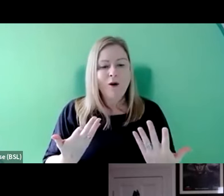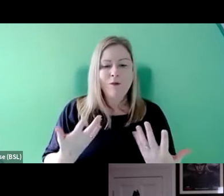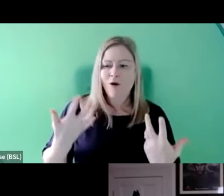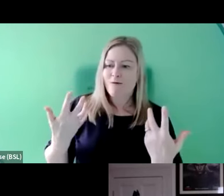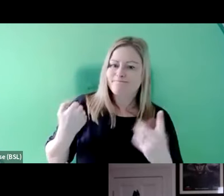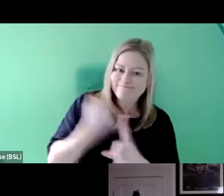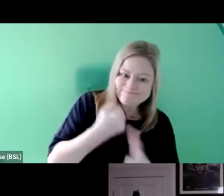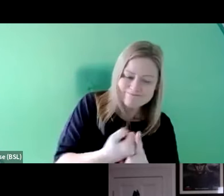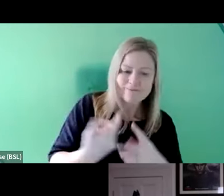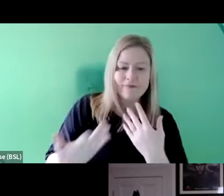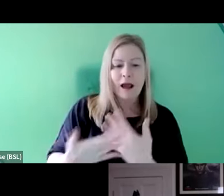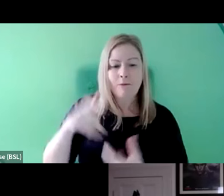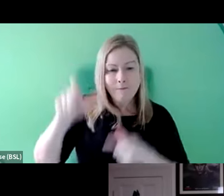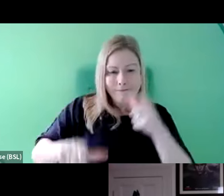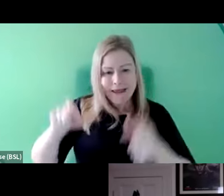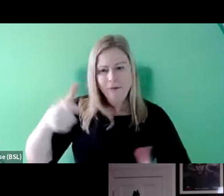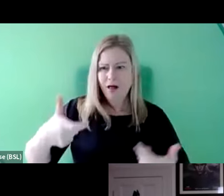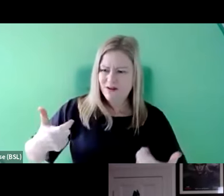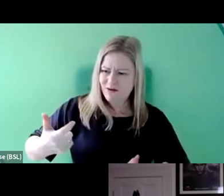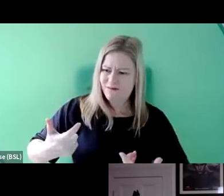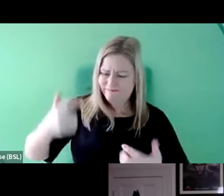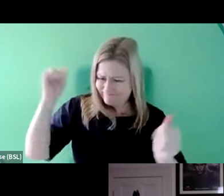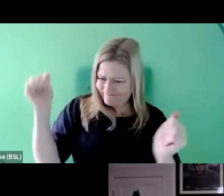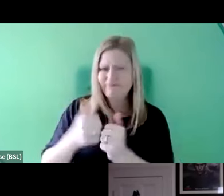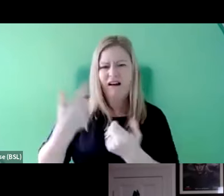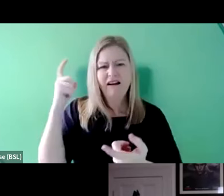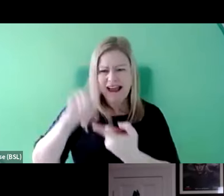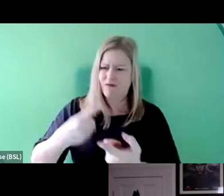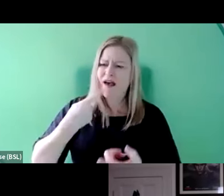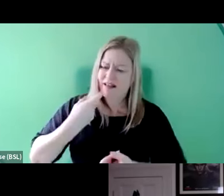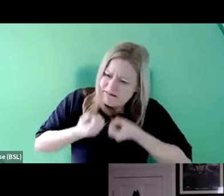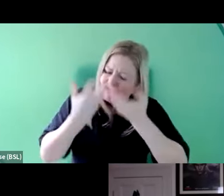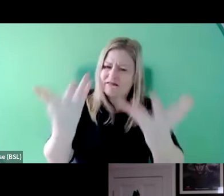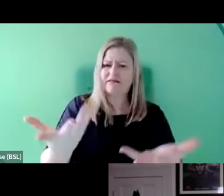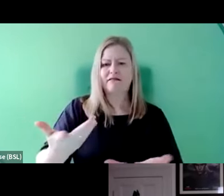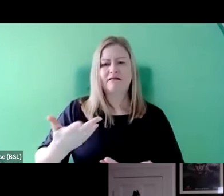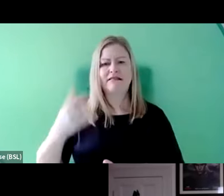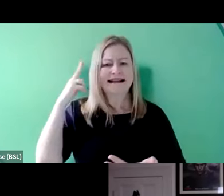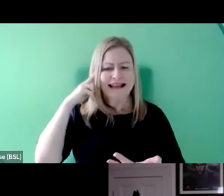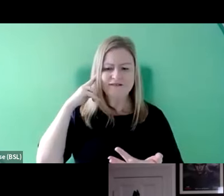the people at the top of the tree to really commit to telling deaf, disabled and neurodivergent